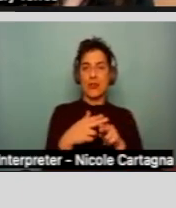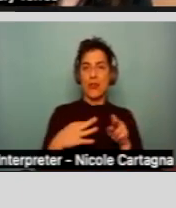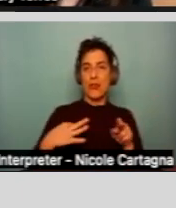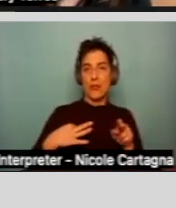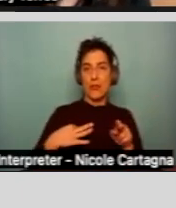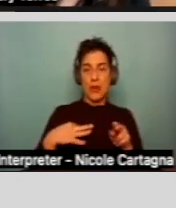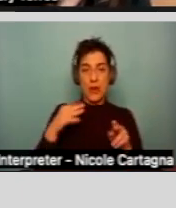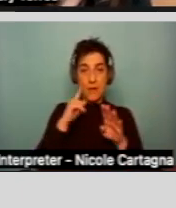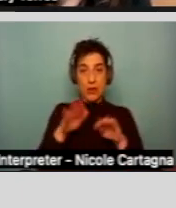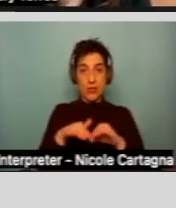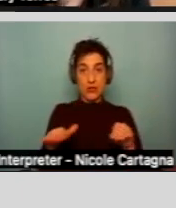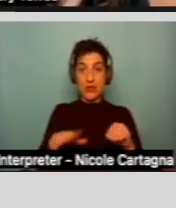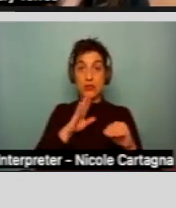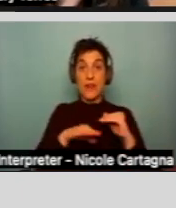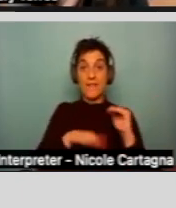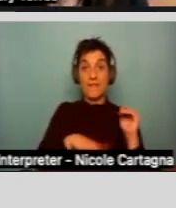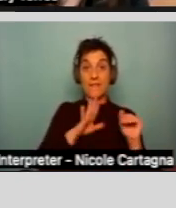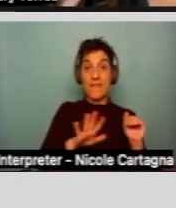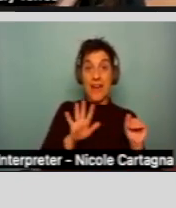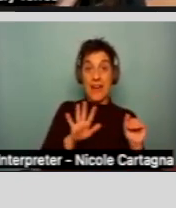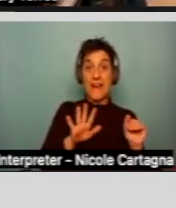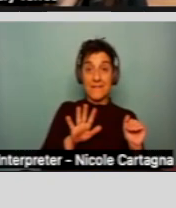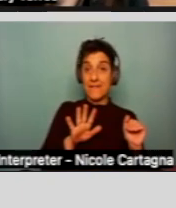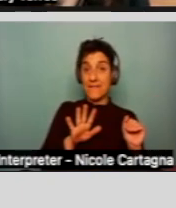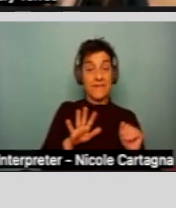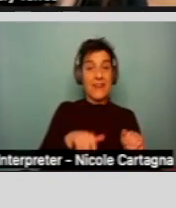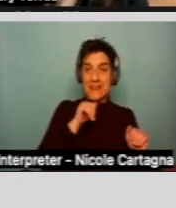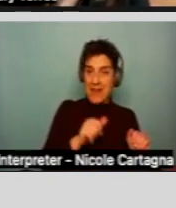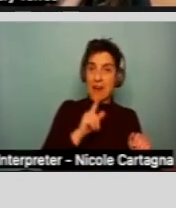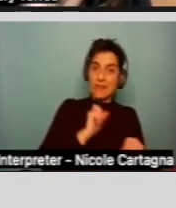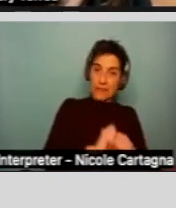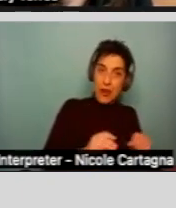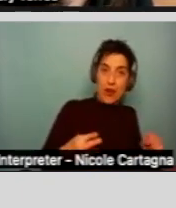that are under five who are not eligible under the regional center, because they might not